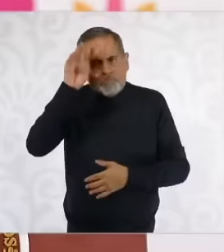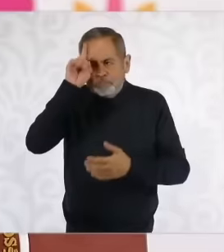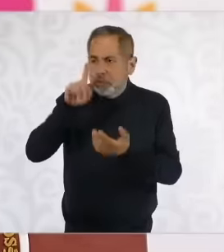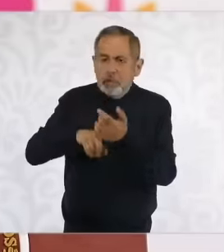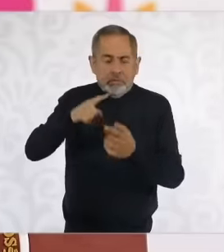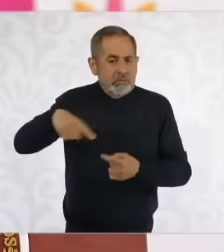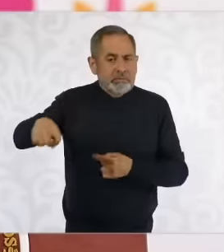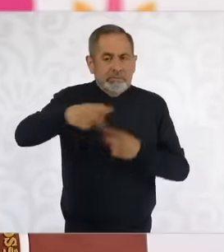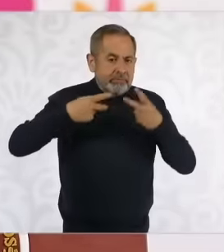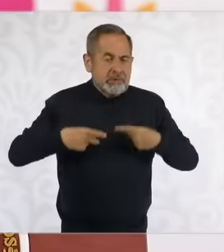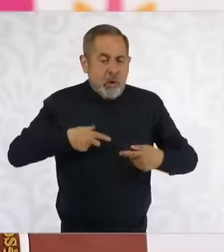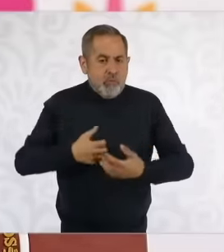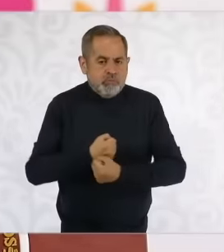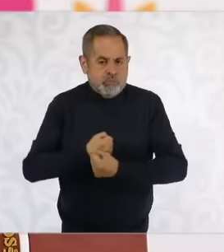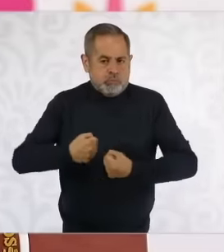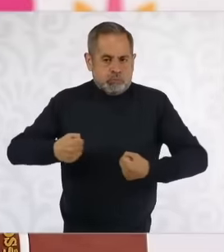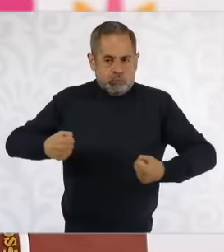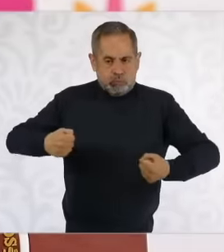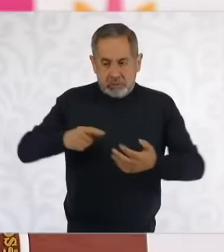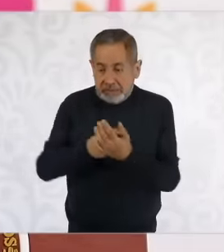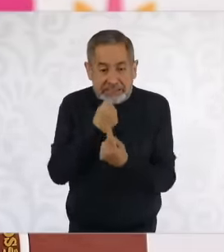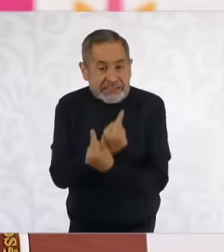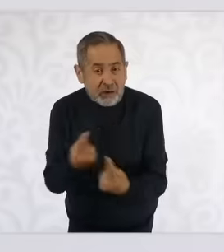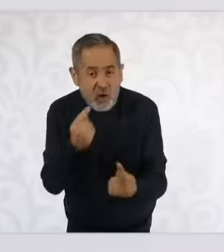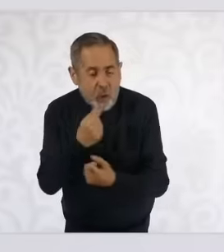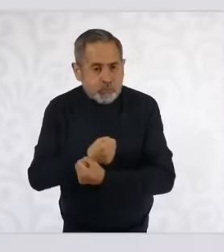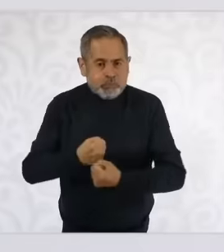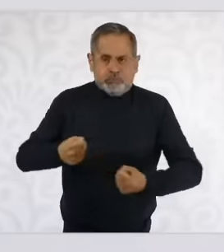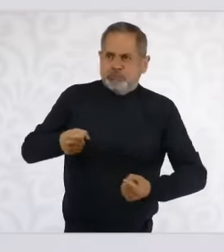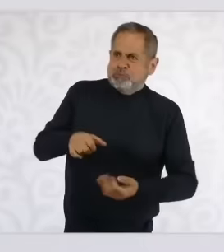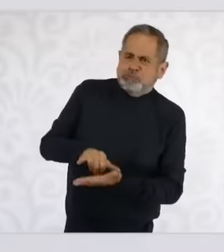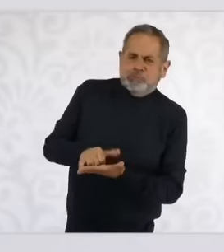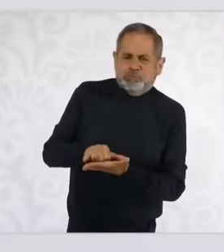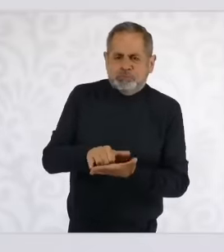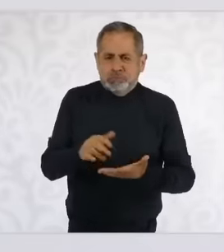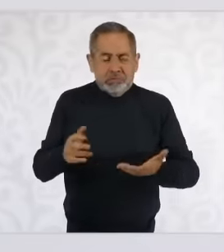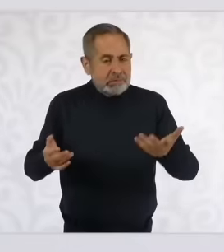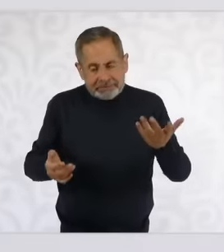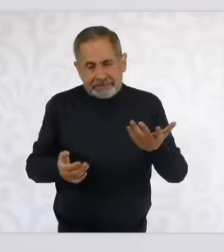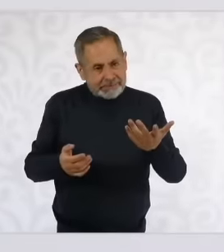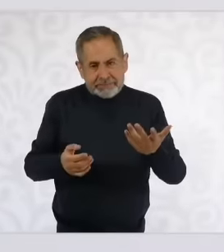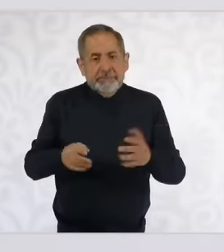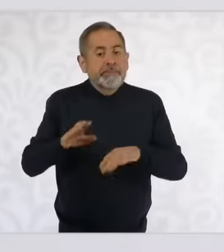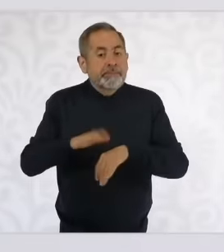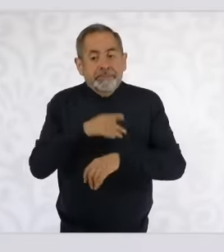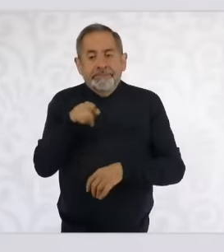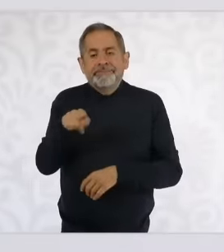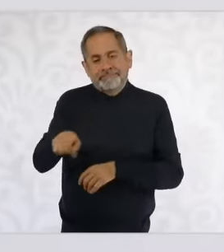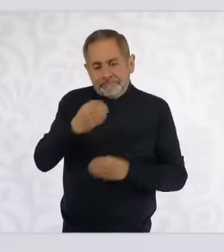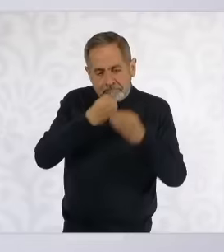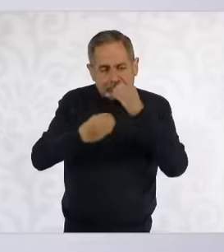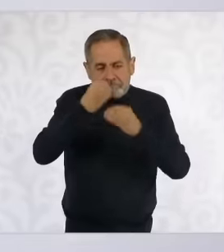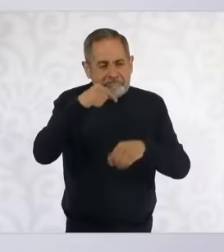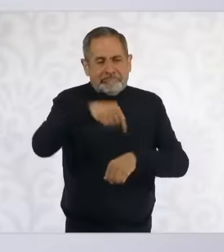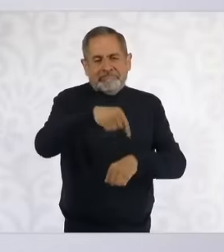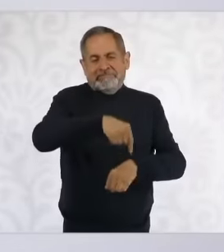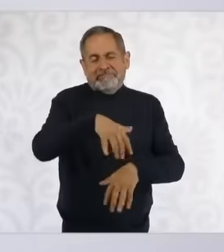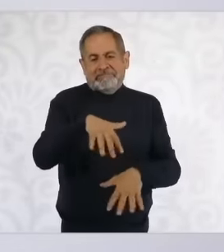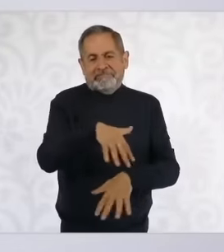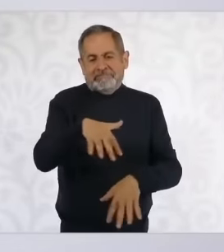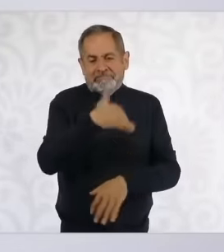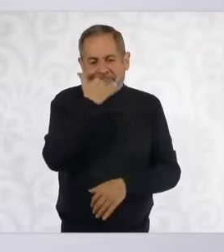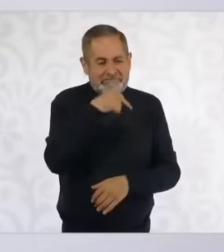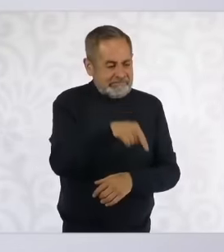Mexican population, particularly boys and girls, and has to do with the type of diet and This is not that